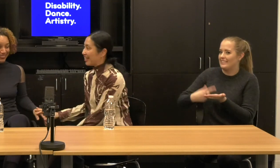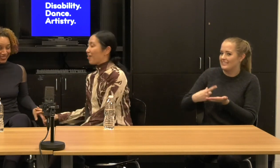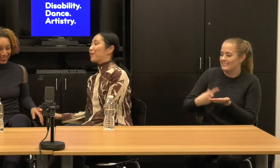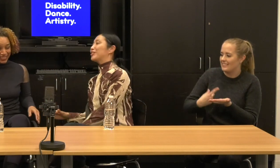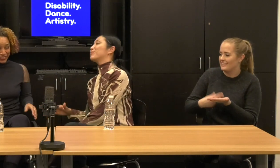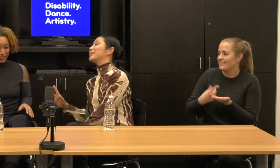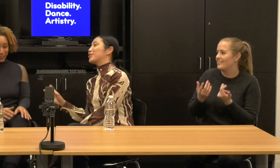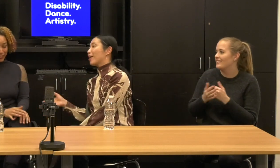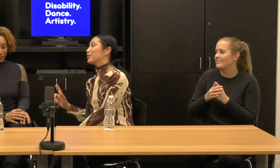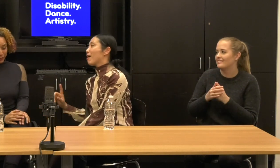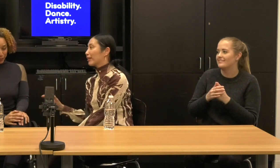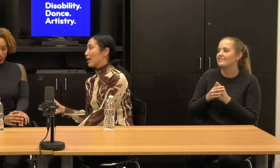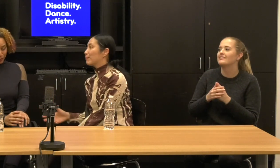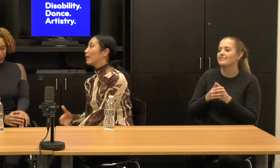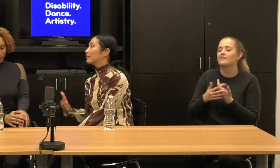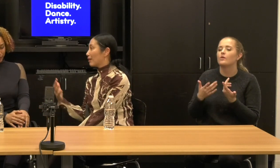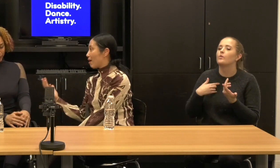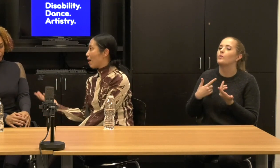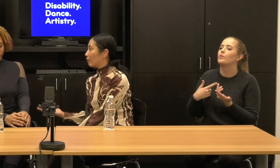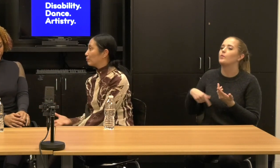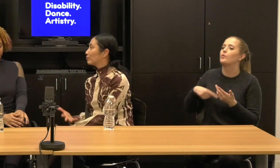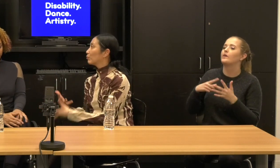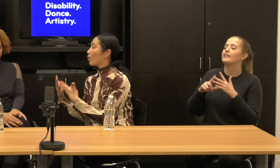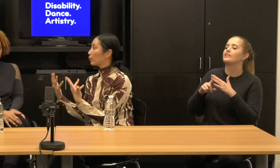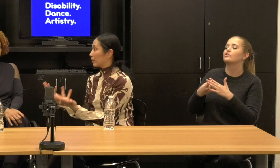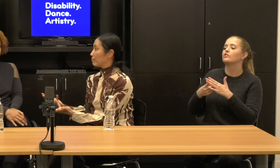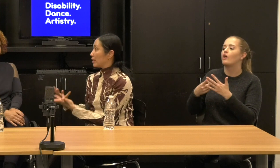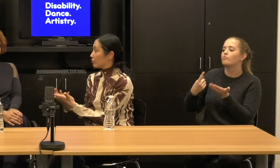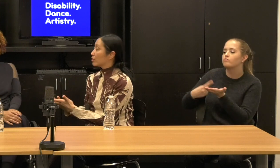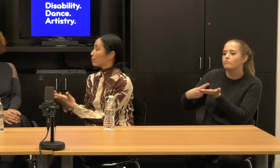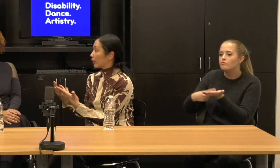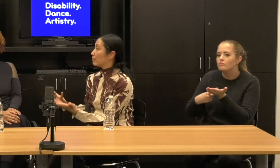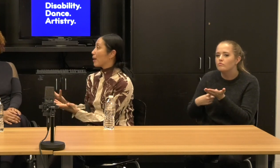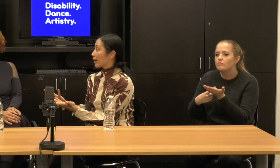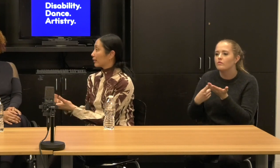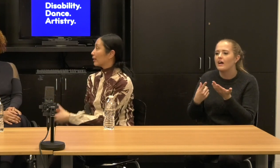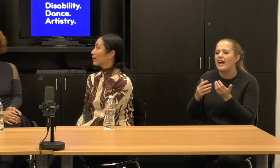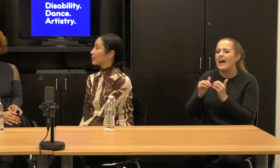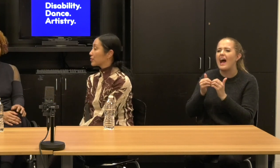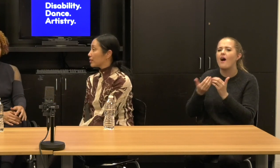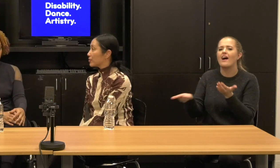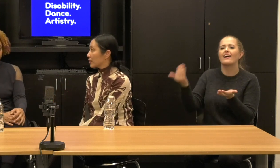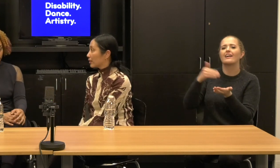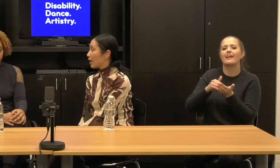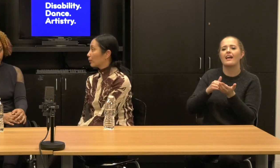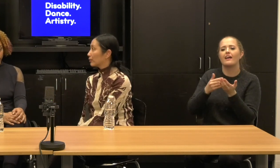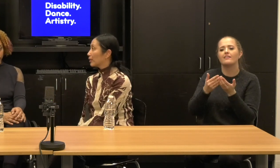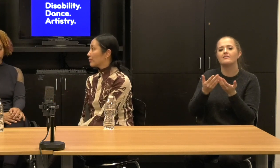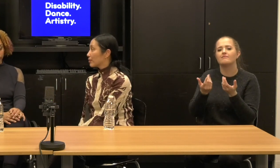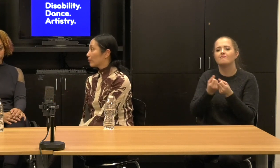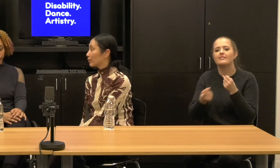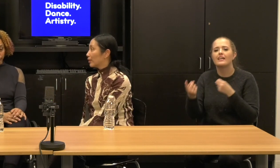When we started talking about, what would it mean to bring it back again next season? Yeah.